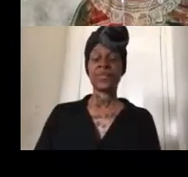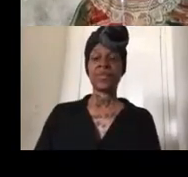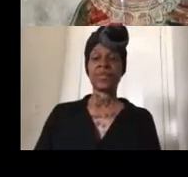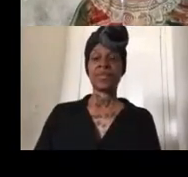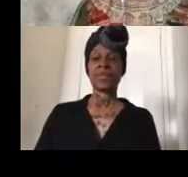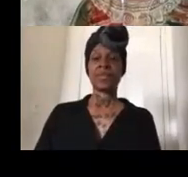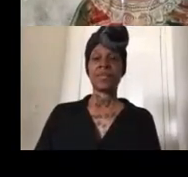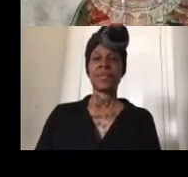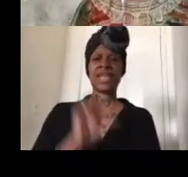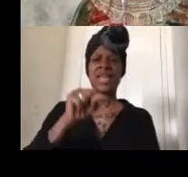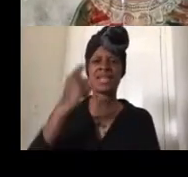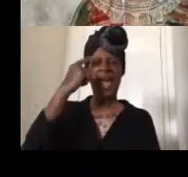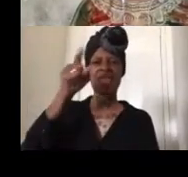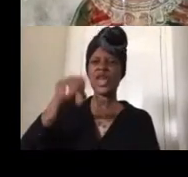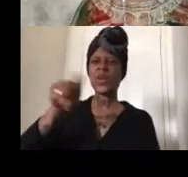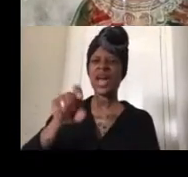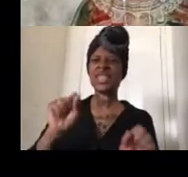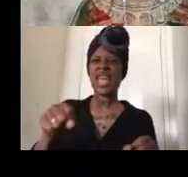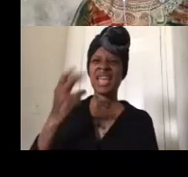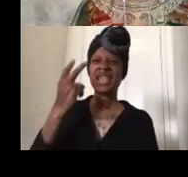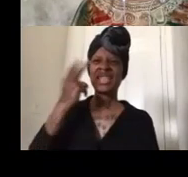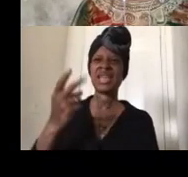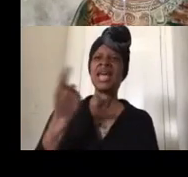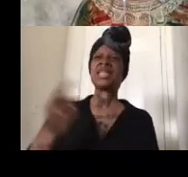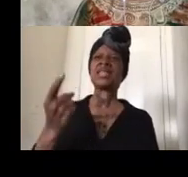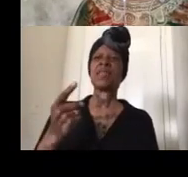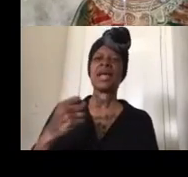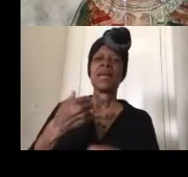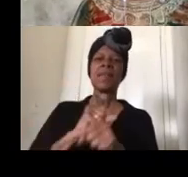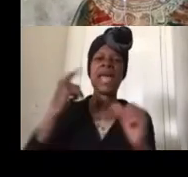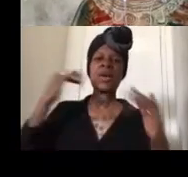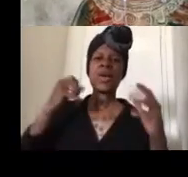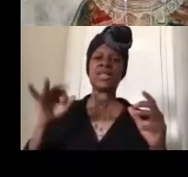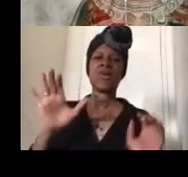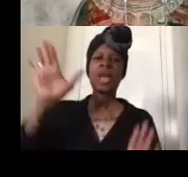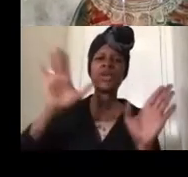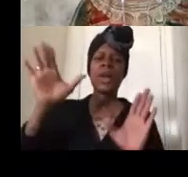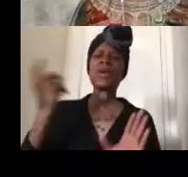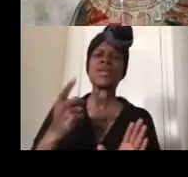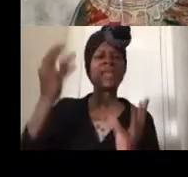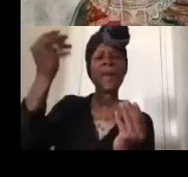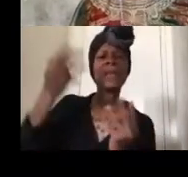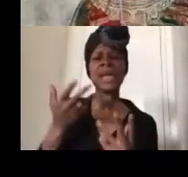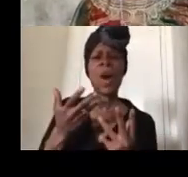yes i think y'all see it right somebody make a noise if you see it raise your hand or put something in the chat if you can see